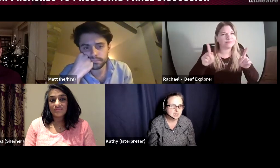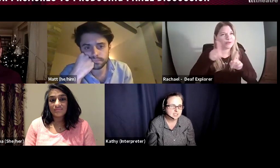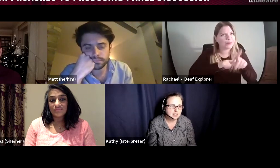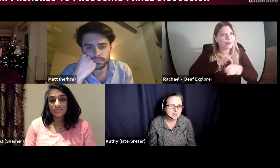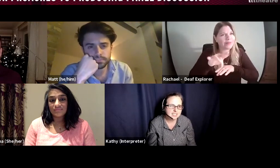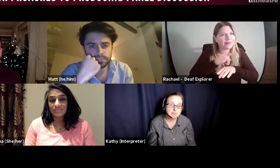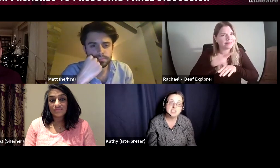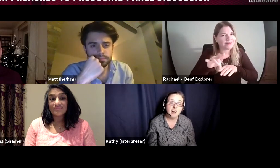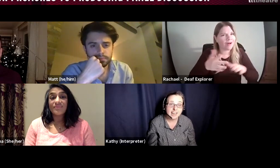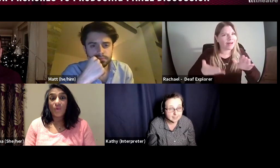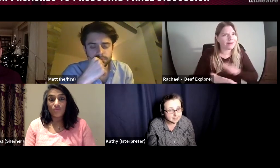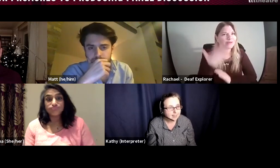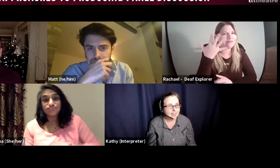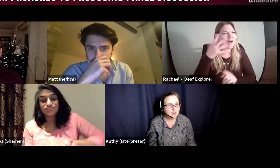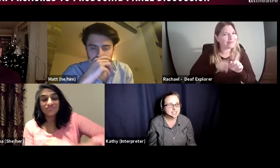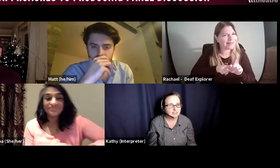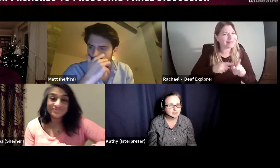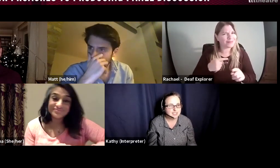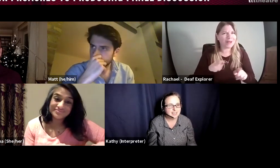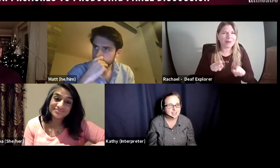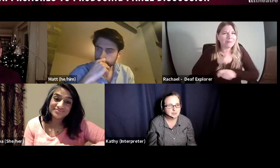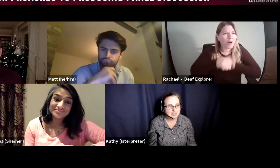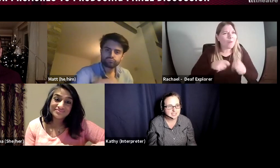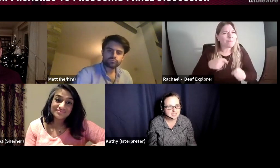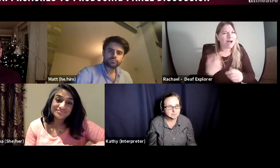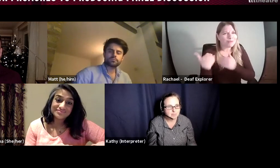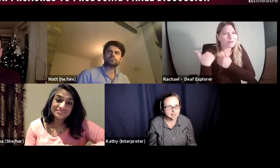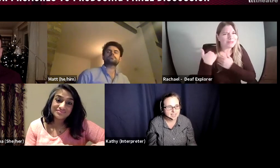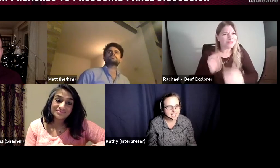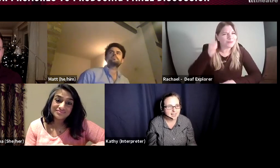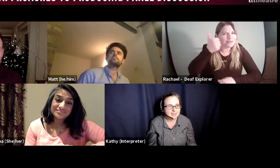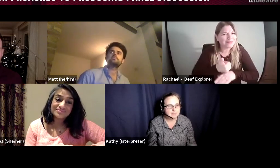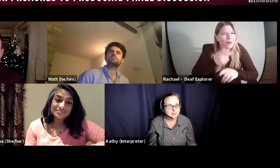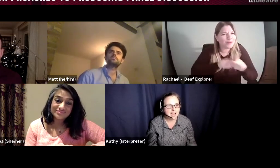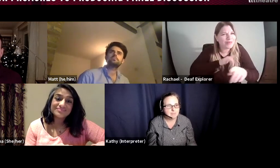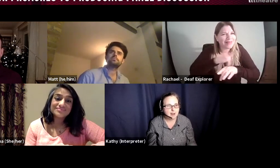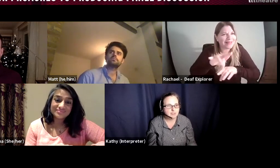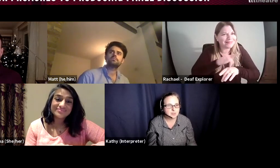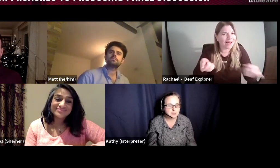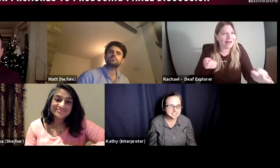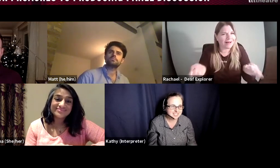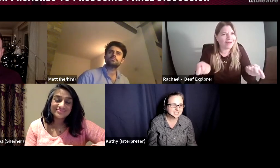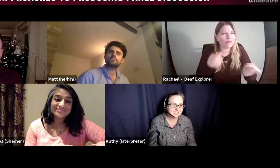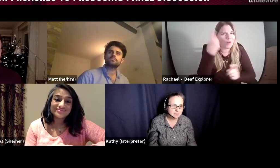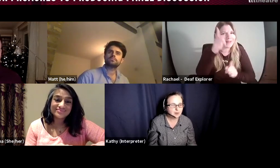I think I set up 9 different youth theatres and it became my responsibility to set up a lot of